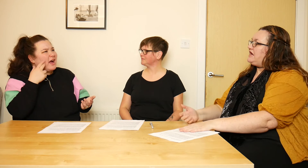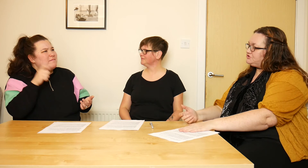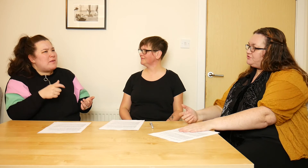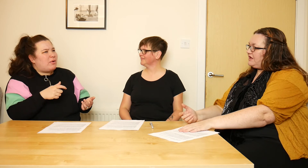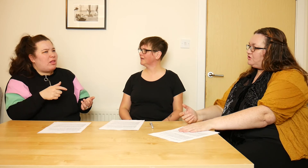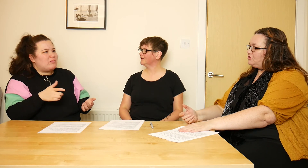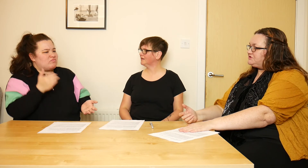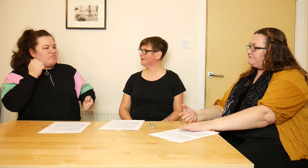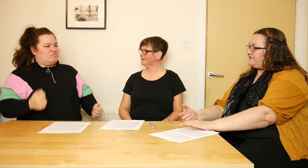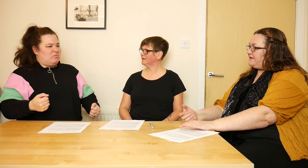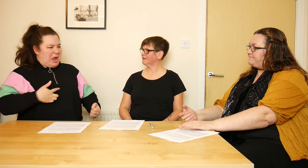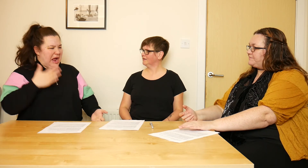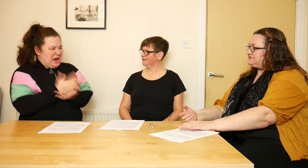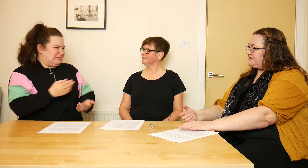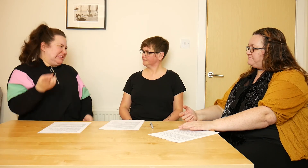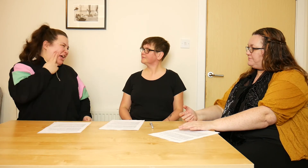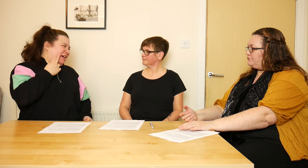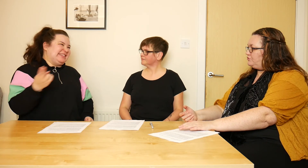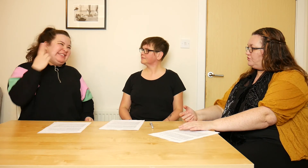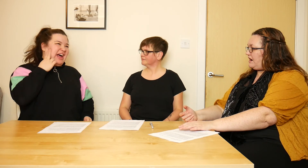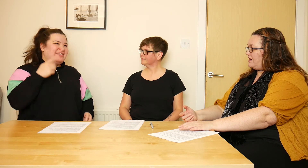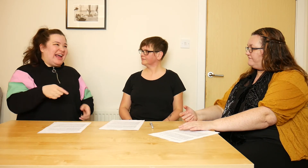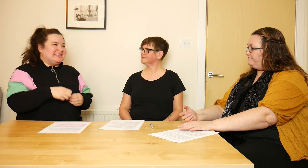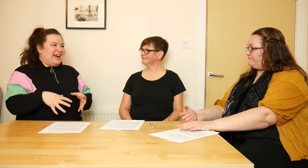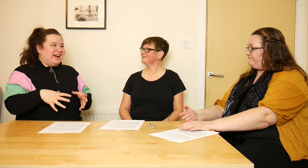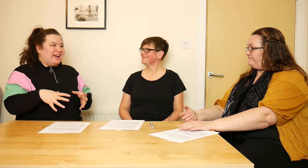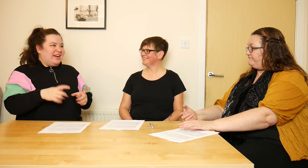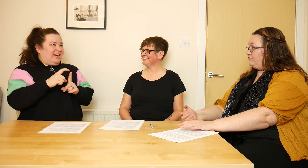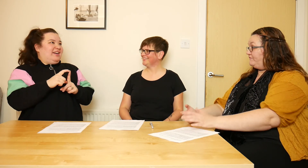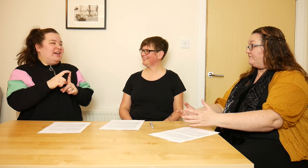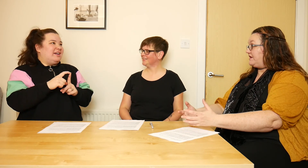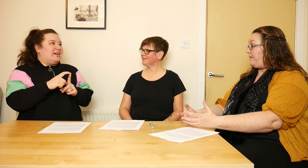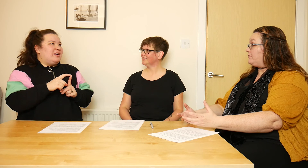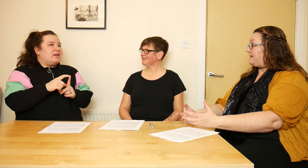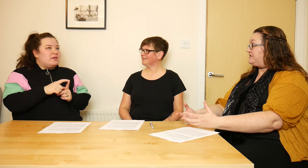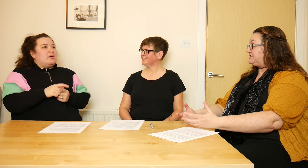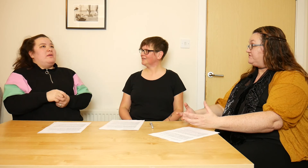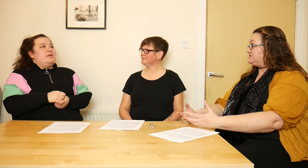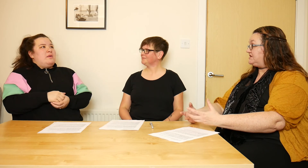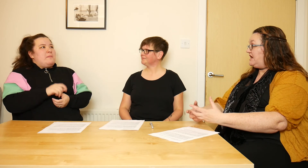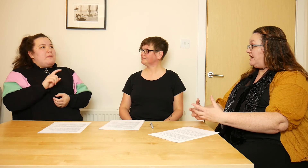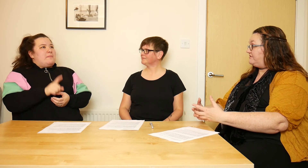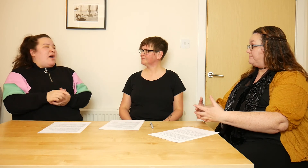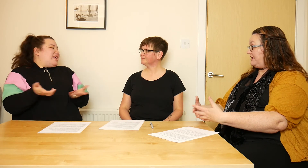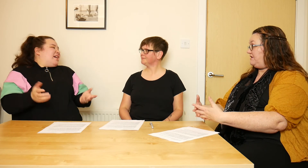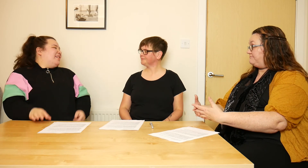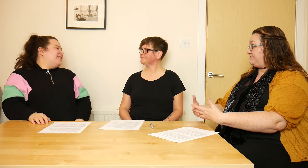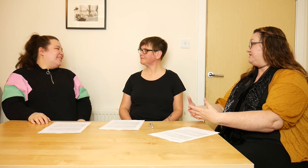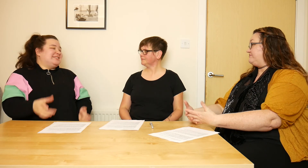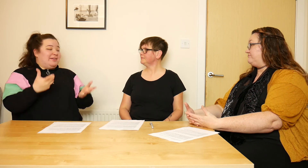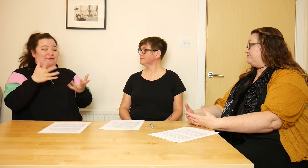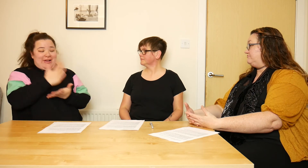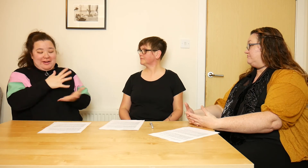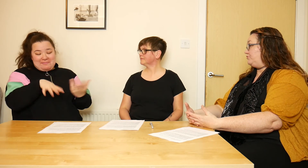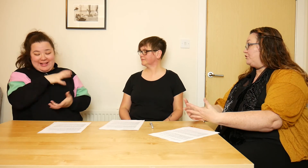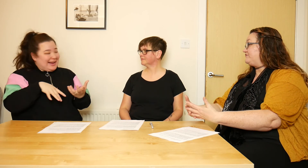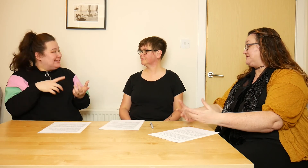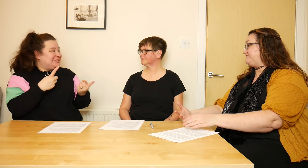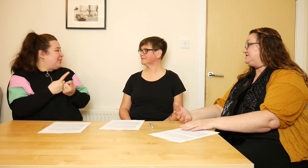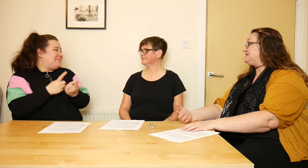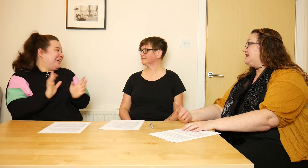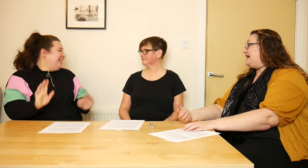I do know that a lot of deaf people who feel very empowered by and proud of their deafness,